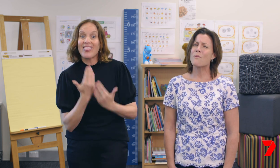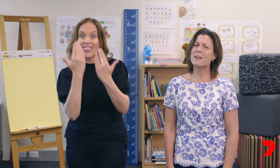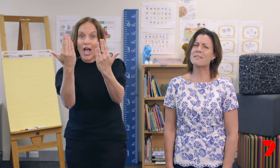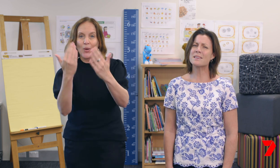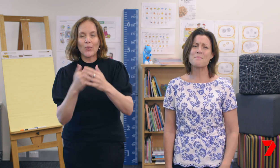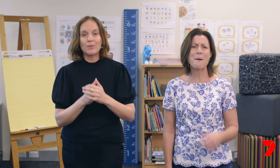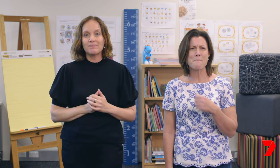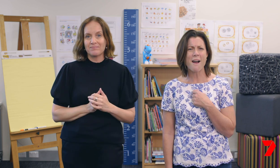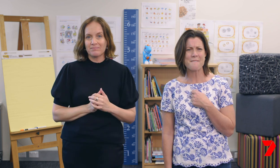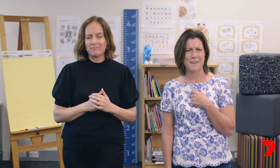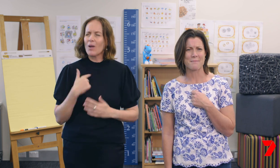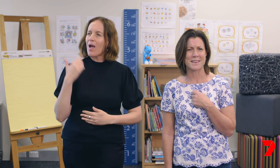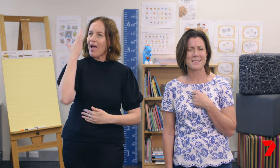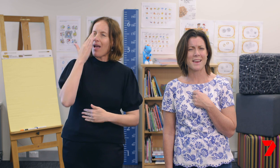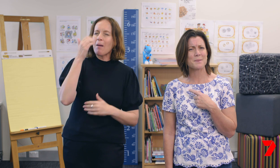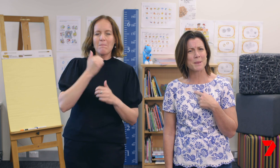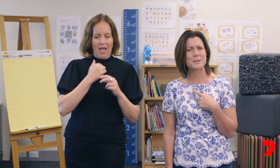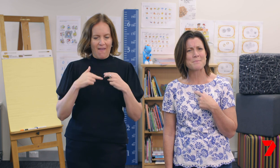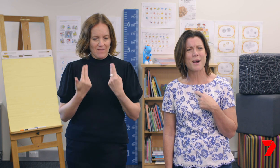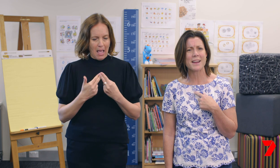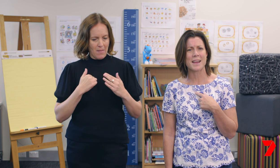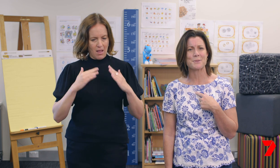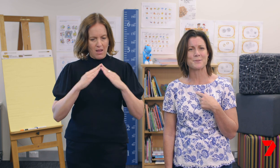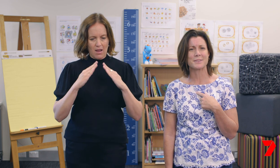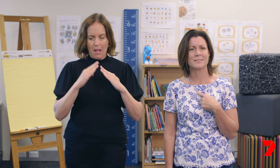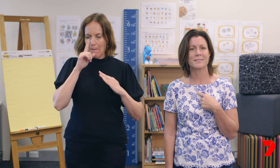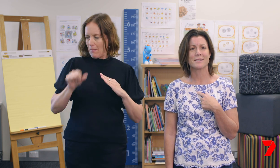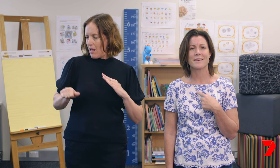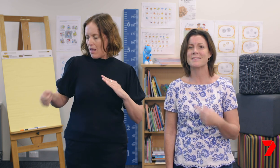When I think about my family or the people in my neighbourhood,